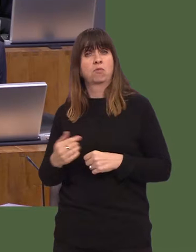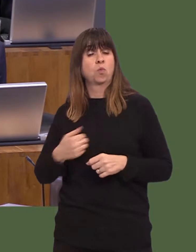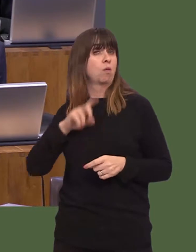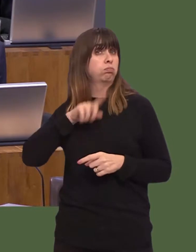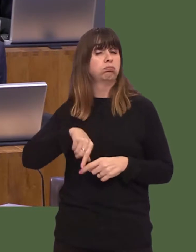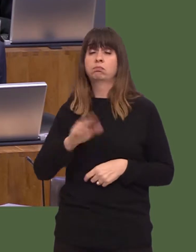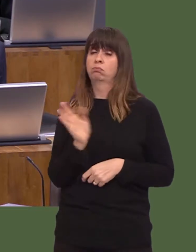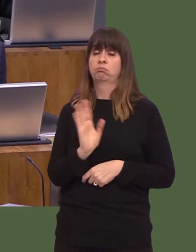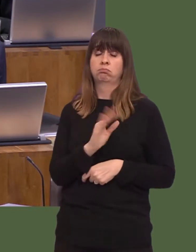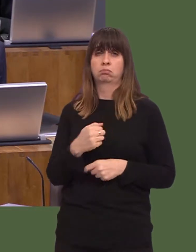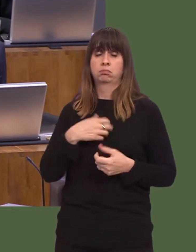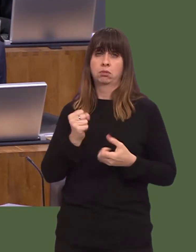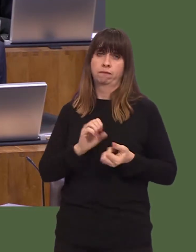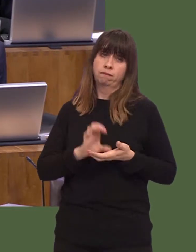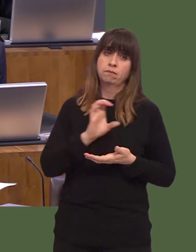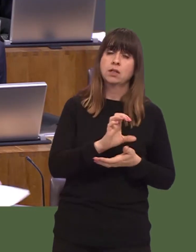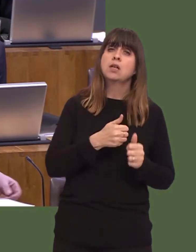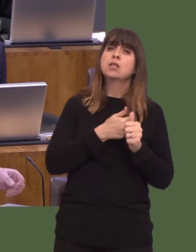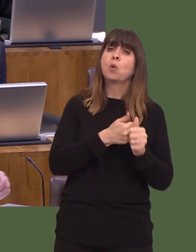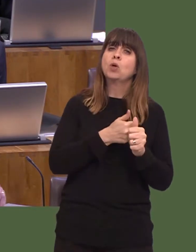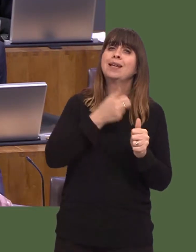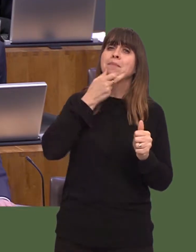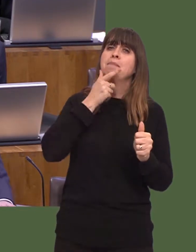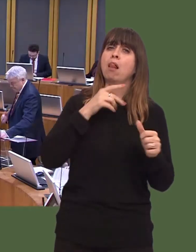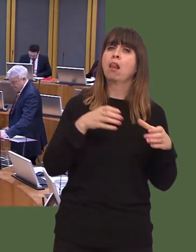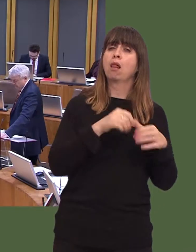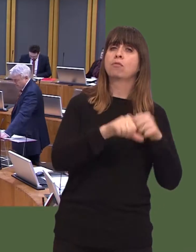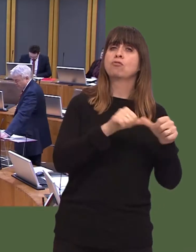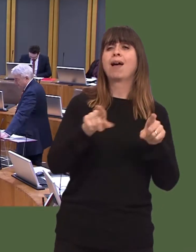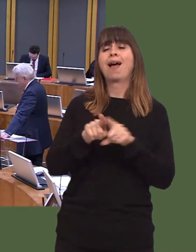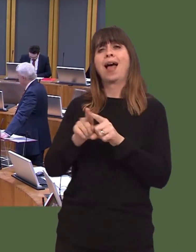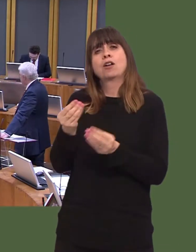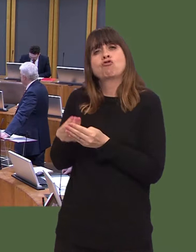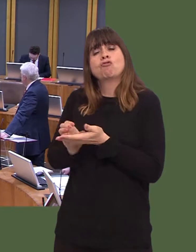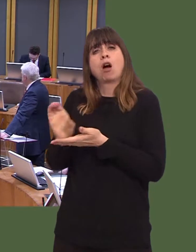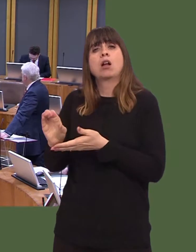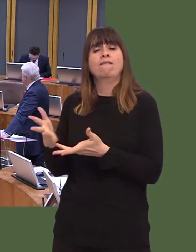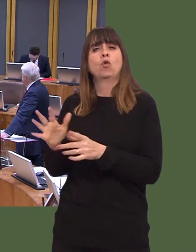to invest through our Supporting People programme and homelessness prevention grants. Jeremy Miles: I thank the First Minister for that response.